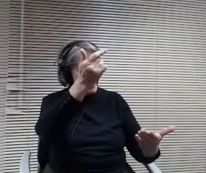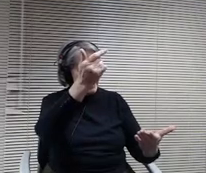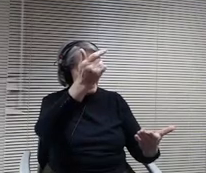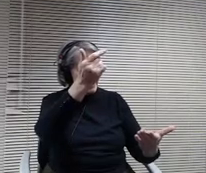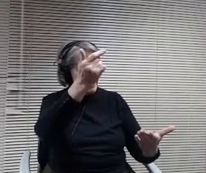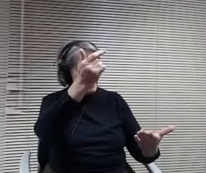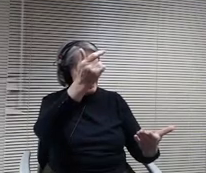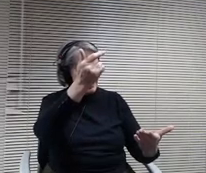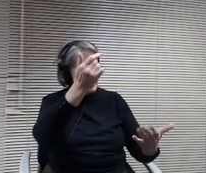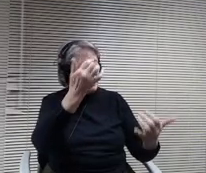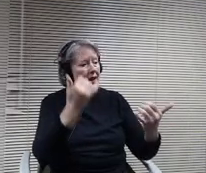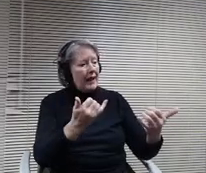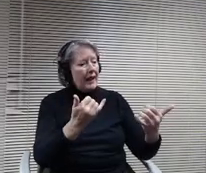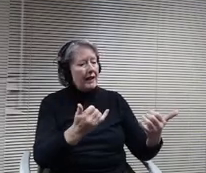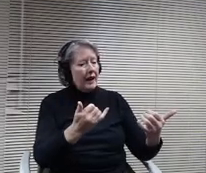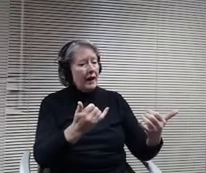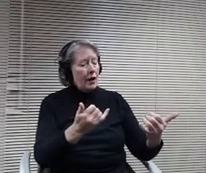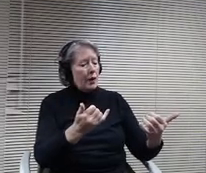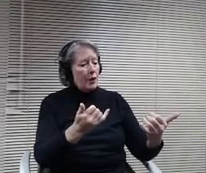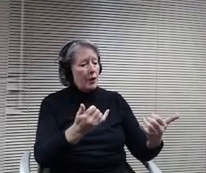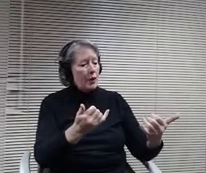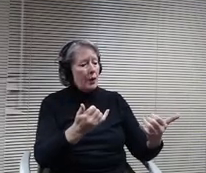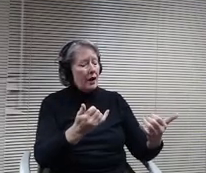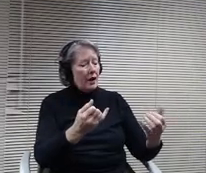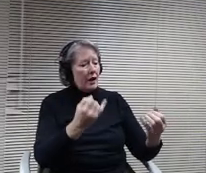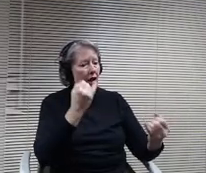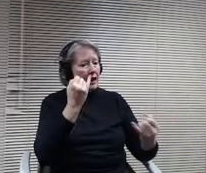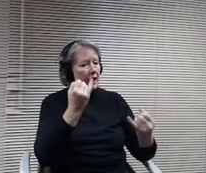seconded and now a idea. Friendly Amendment and idea to